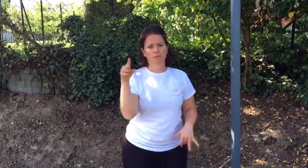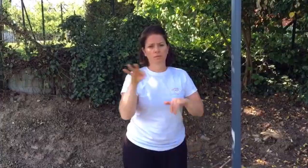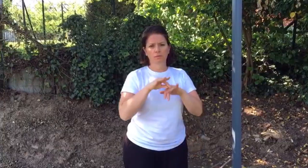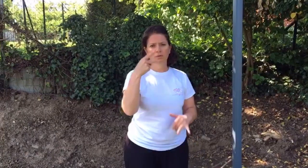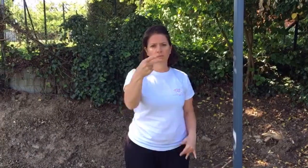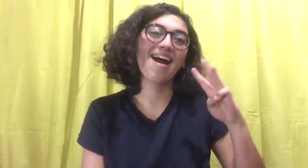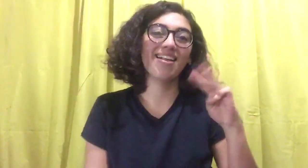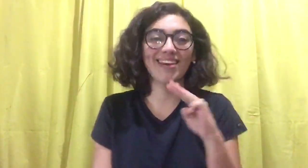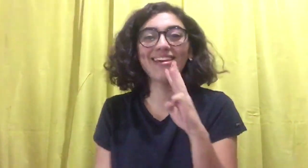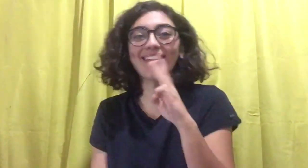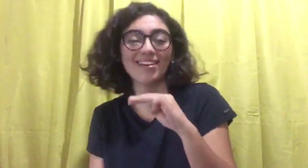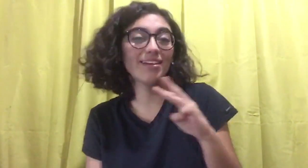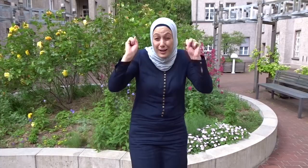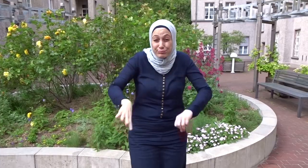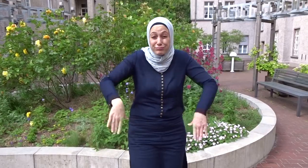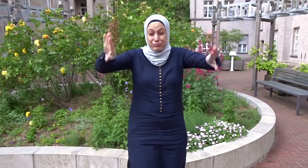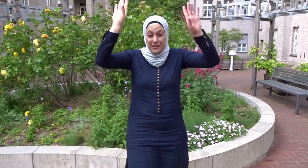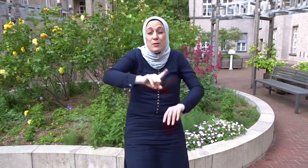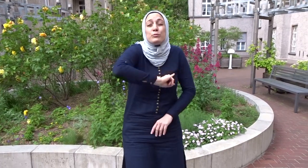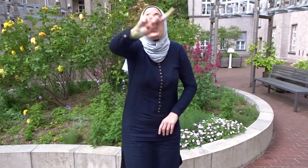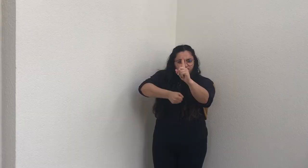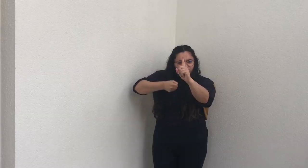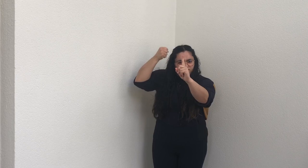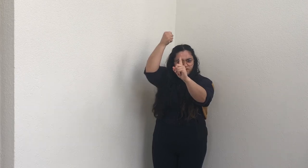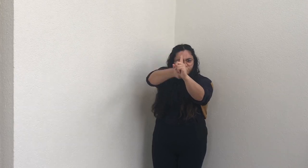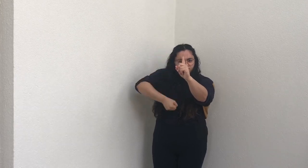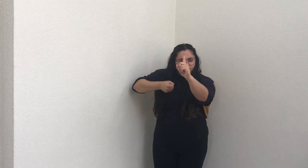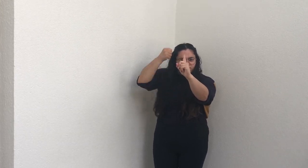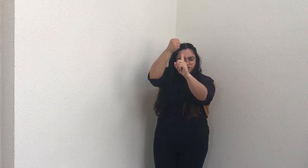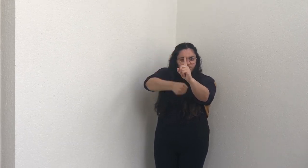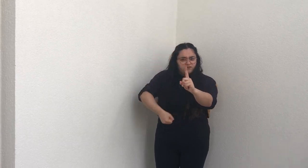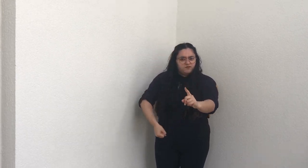your wife and a mother I am no quitter I am a fighter